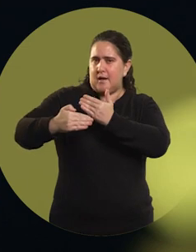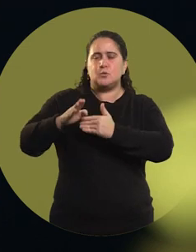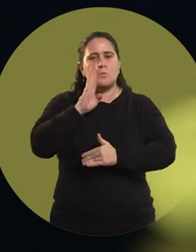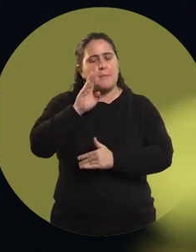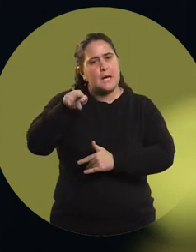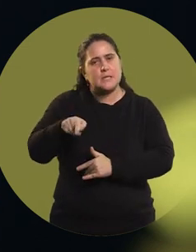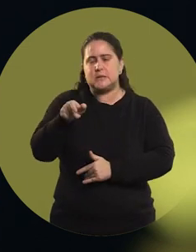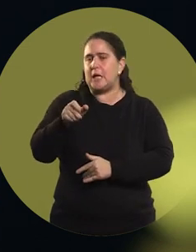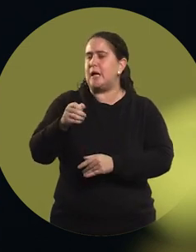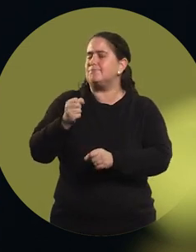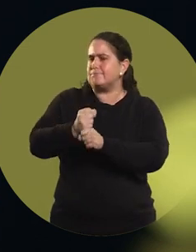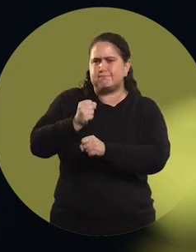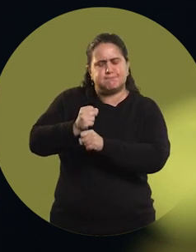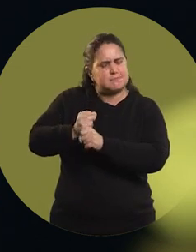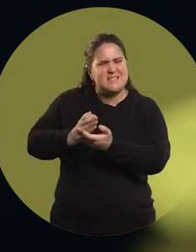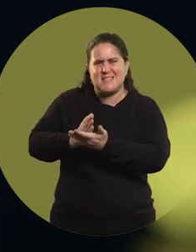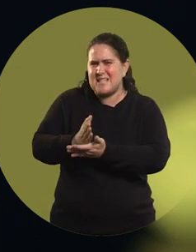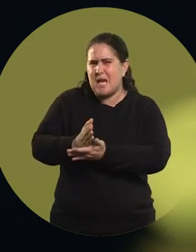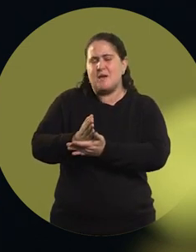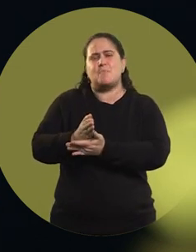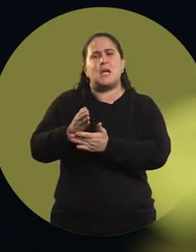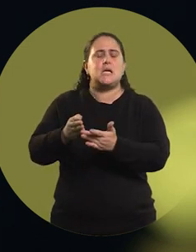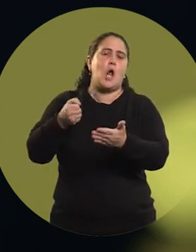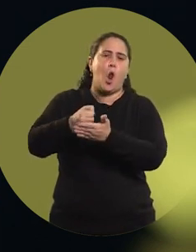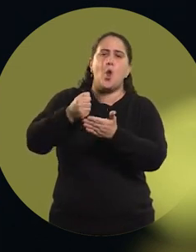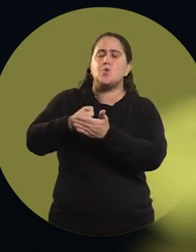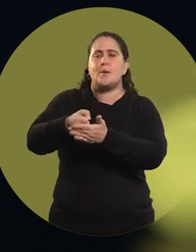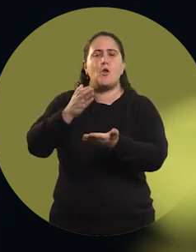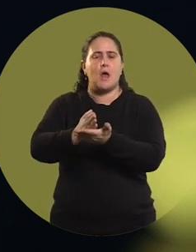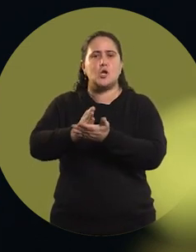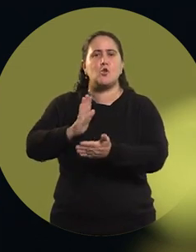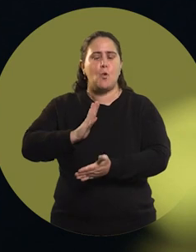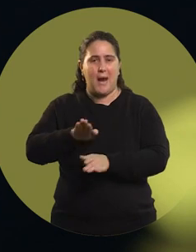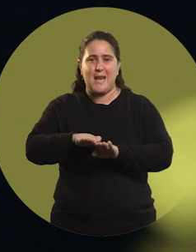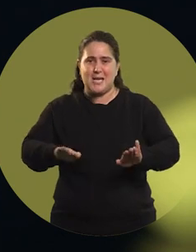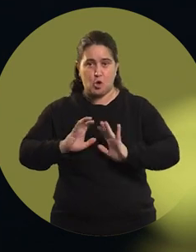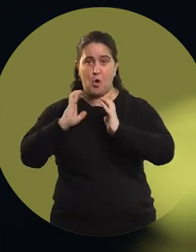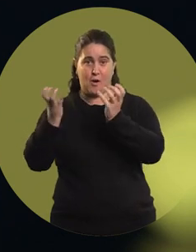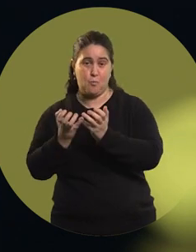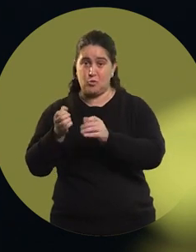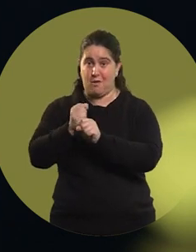Mom is a woman who has worked all her life in an NGO that fights for the rights of women and children around the world.